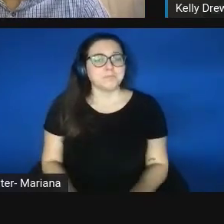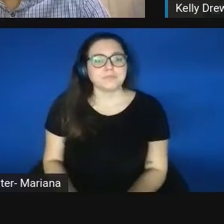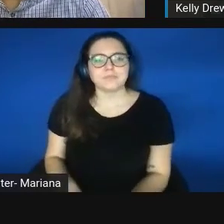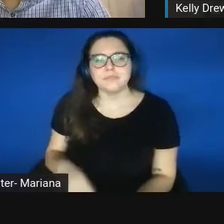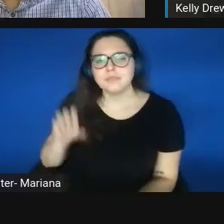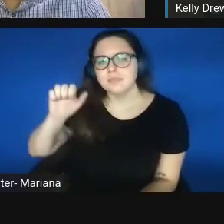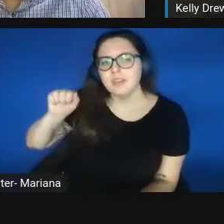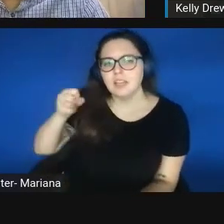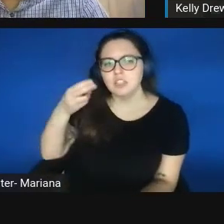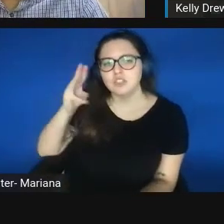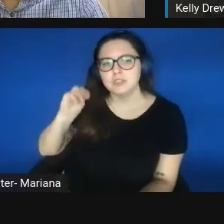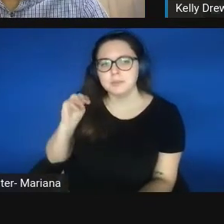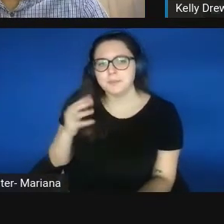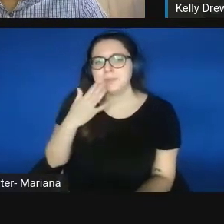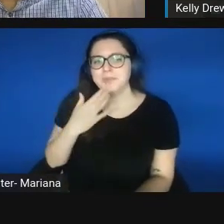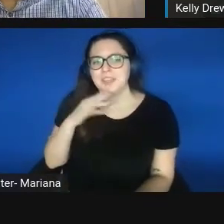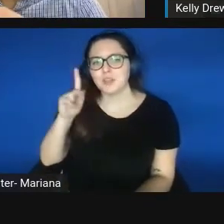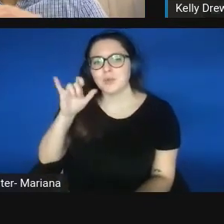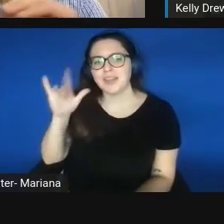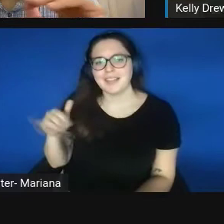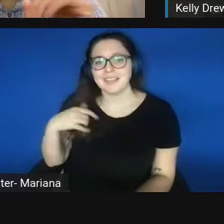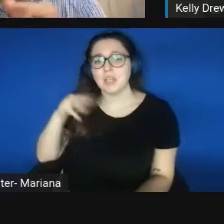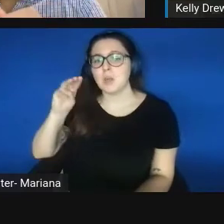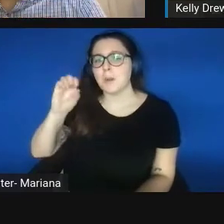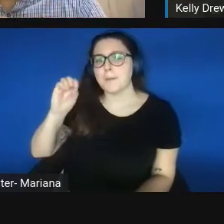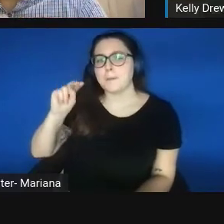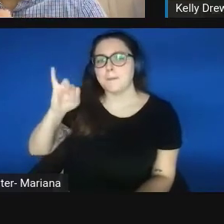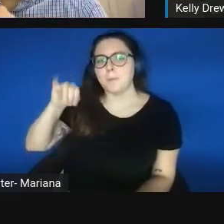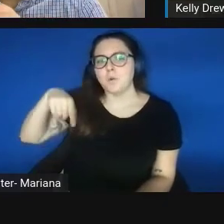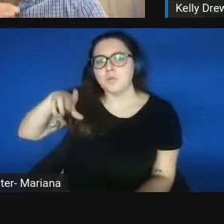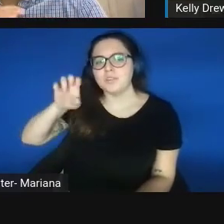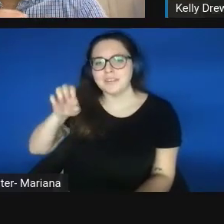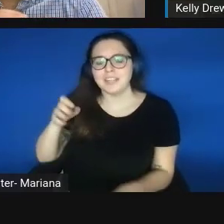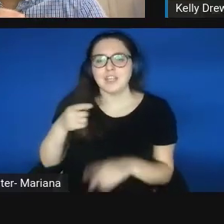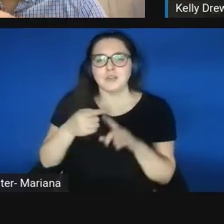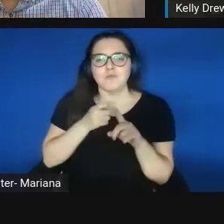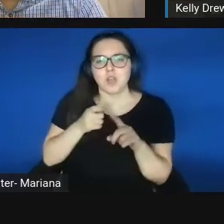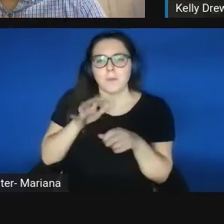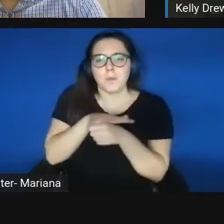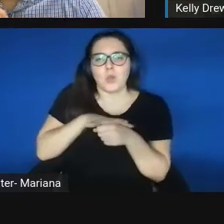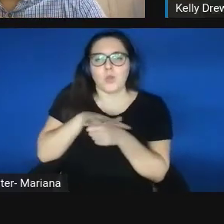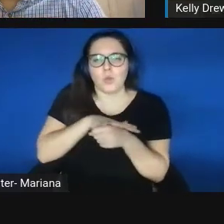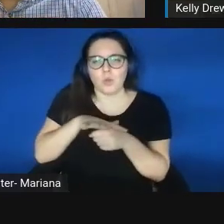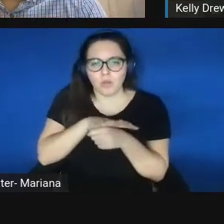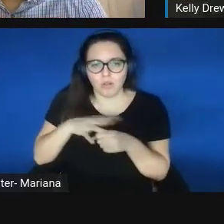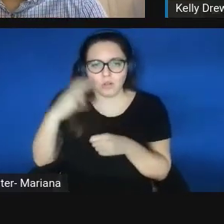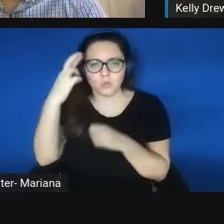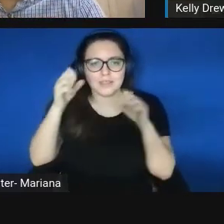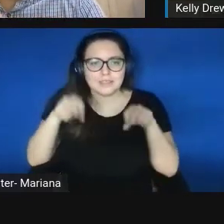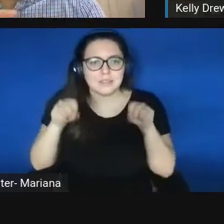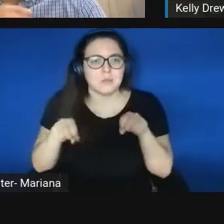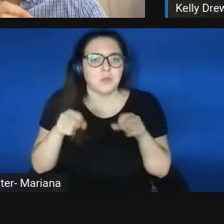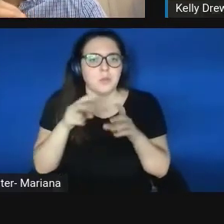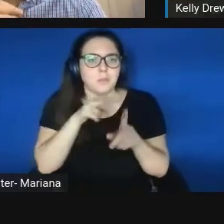So, Monique, I know from the local regional perspective, you have been involved with Kentucky Commercialization Ventures,